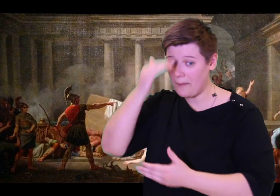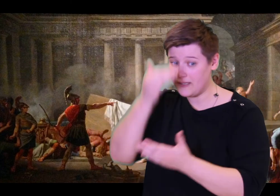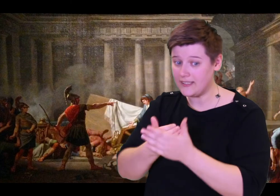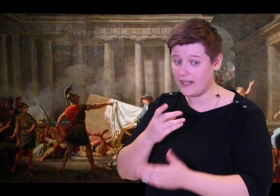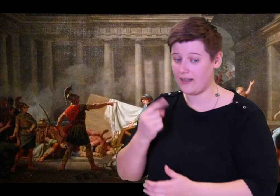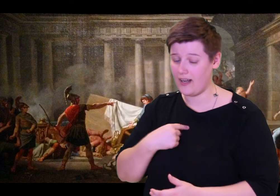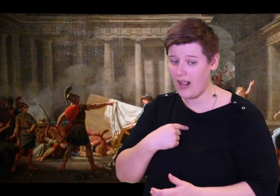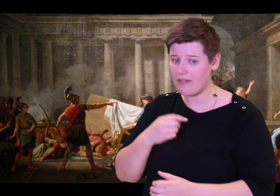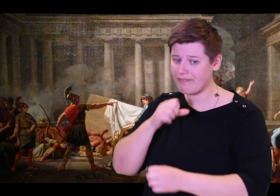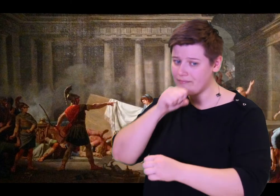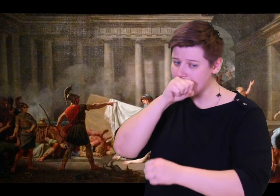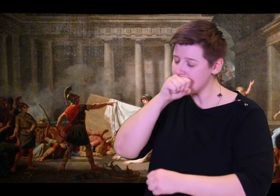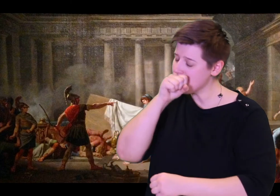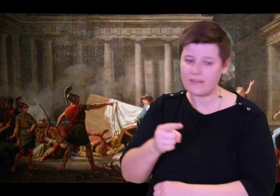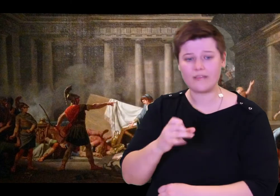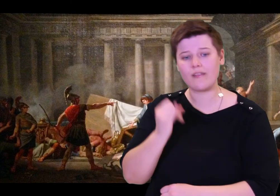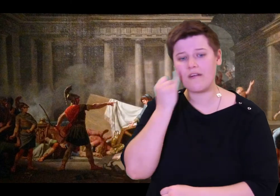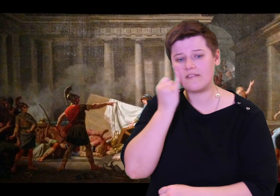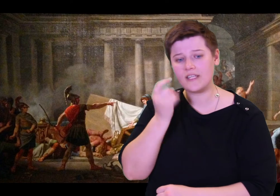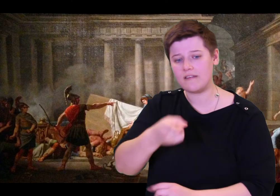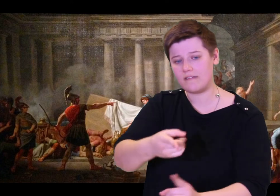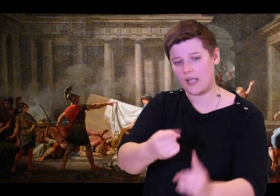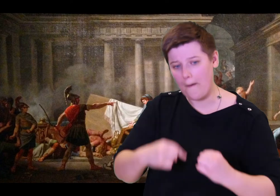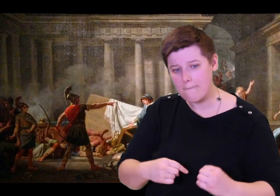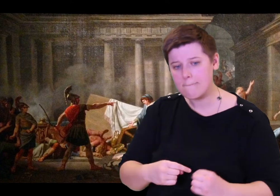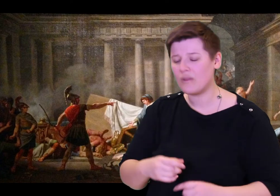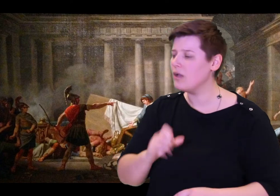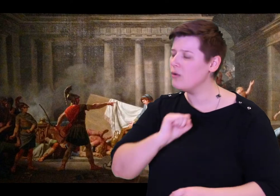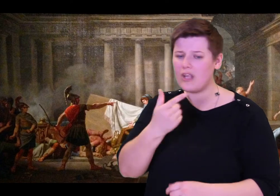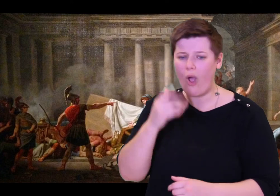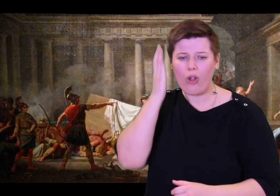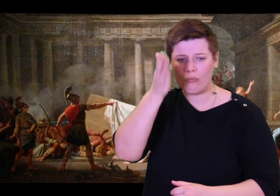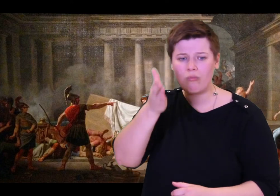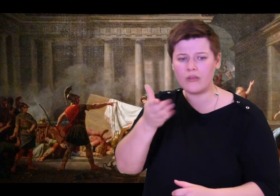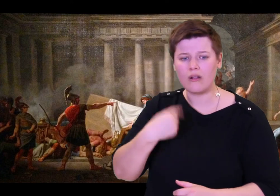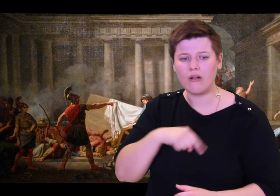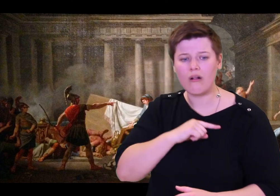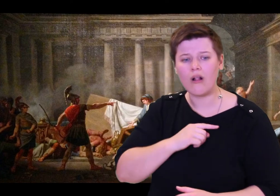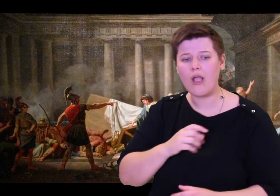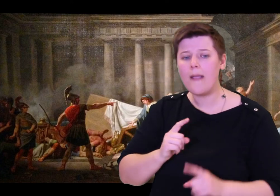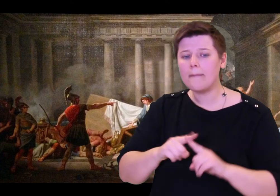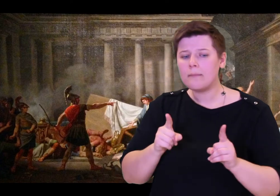wish came true! He is alive! He has come home again, and found you and your son,